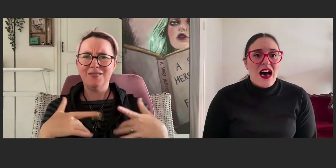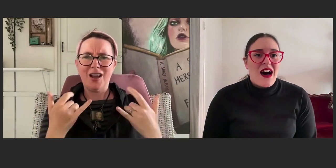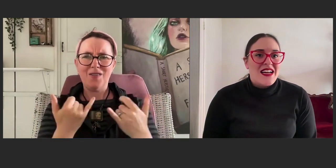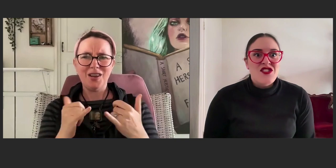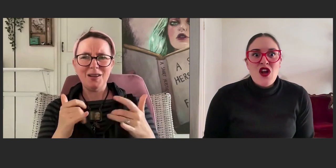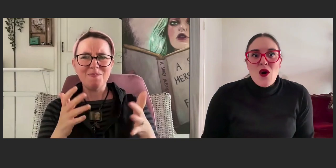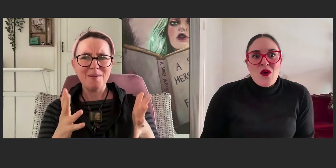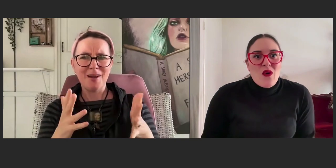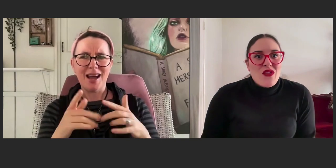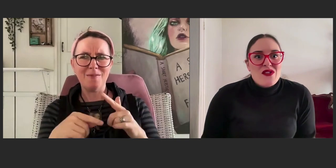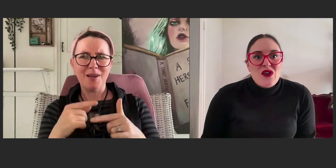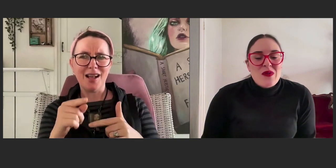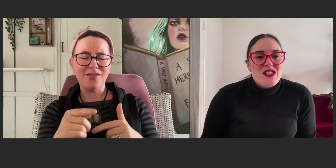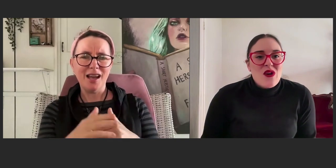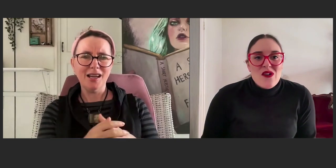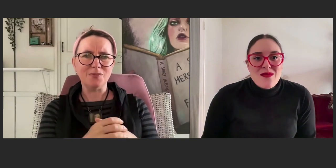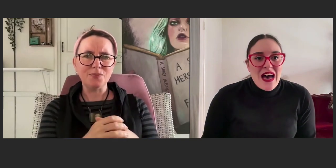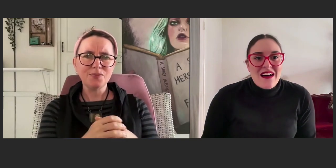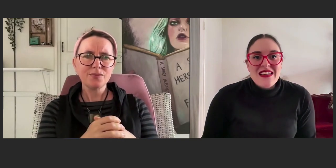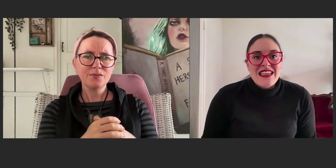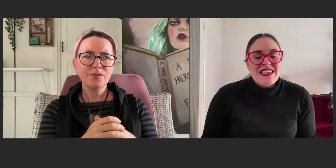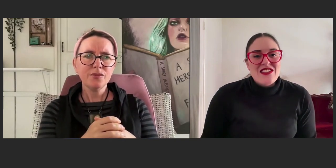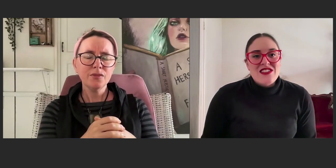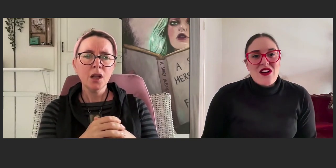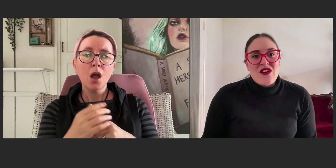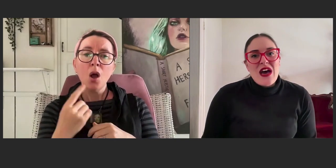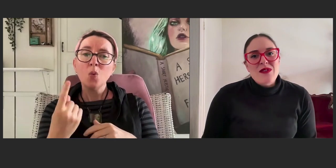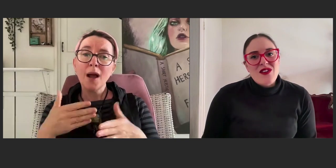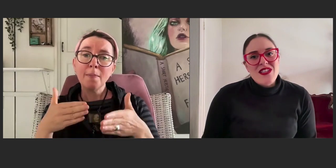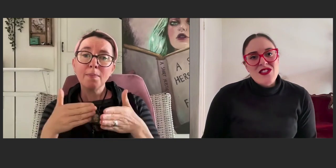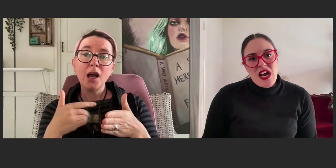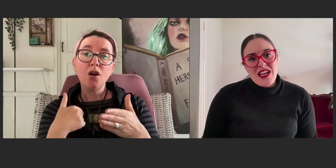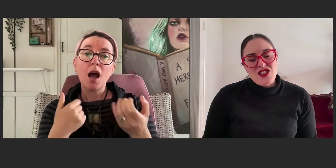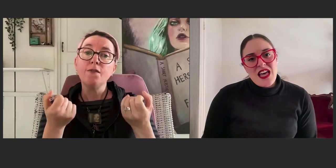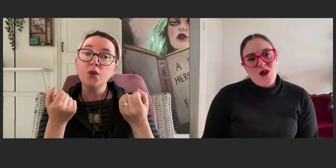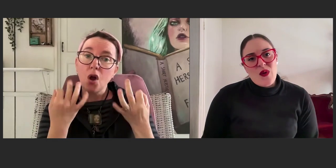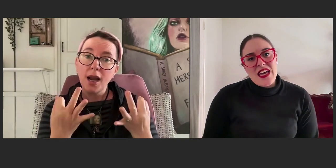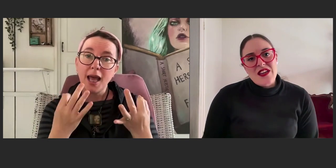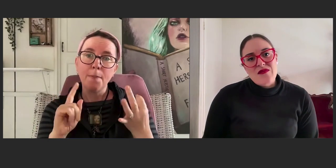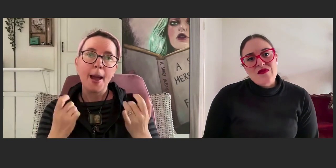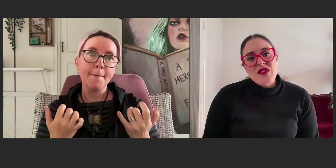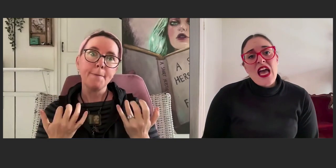I didn't know what authors normally talked about. So, that was very strange in that way.